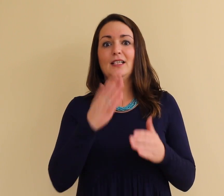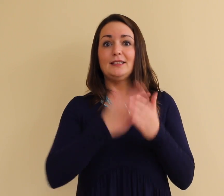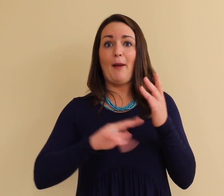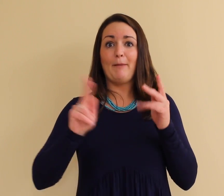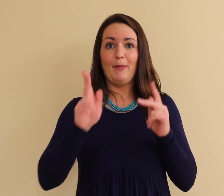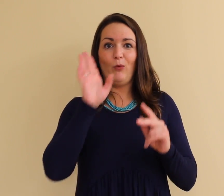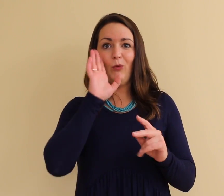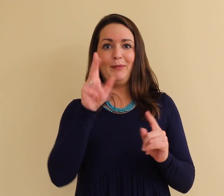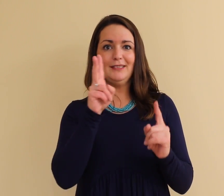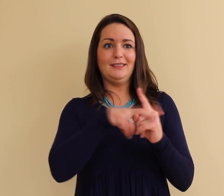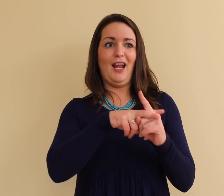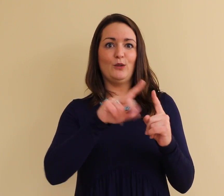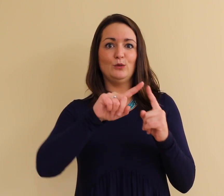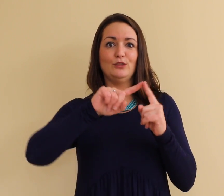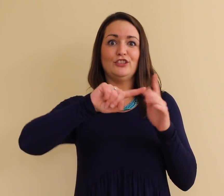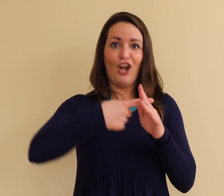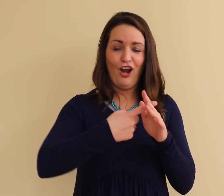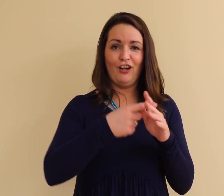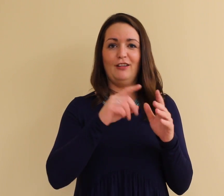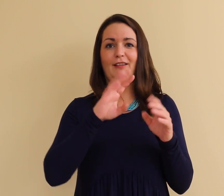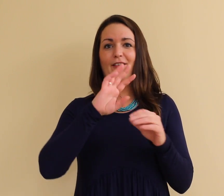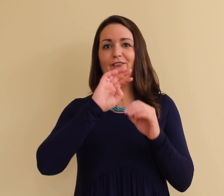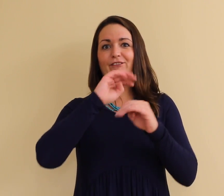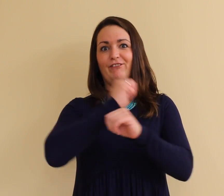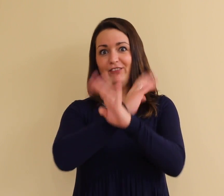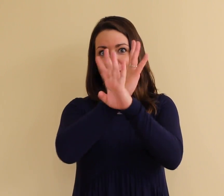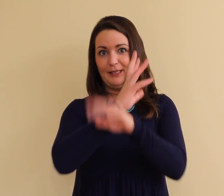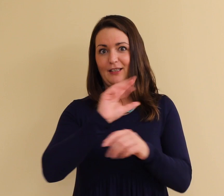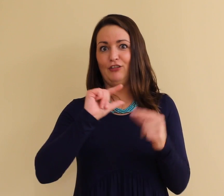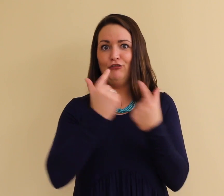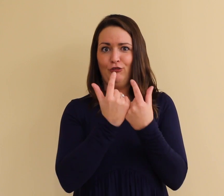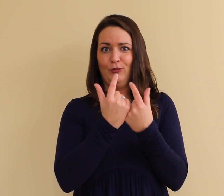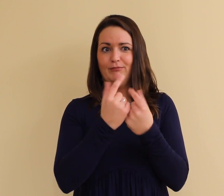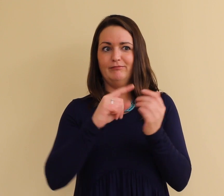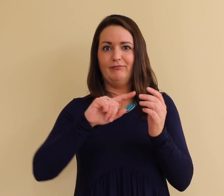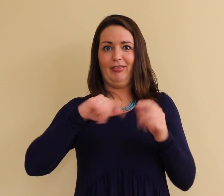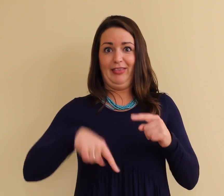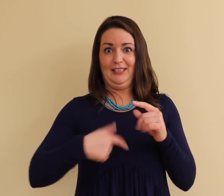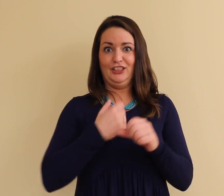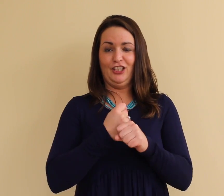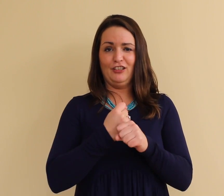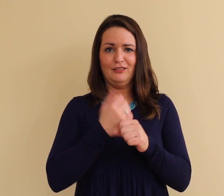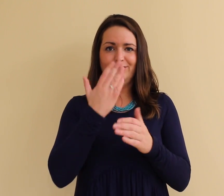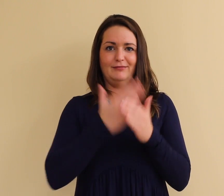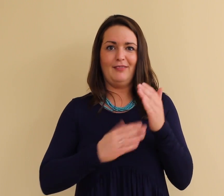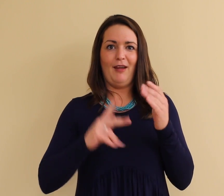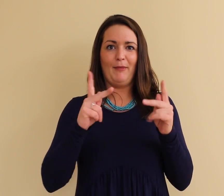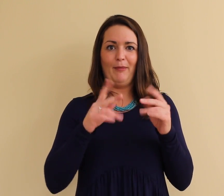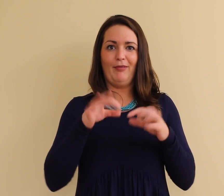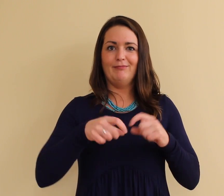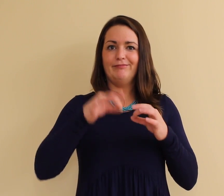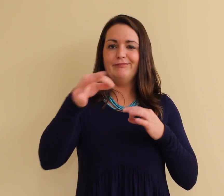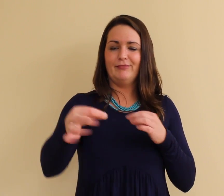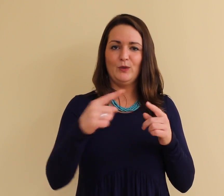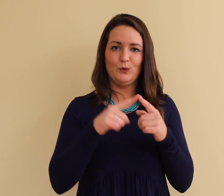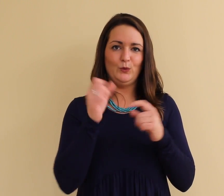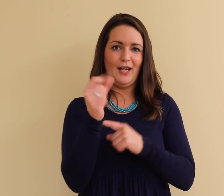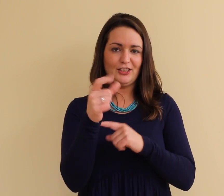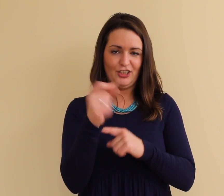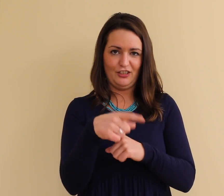Some people might be assigned to group or VP sessions this year, and other people might start next year.